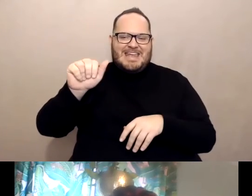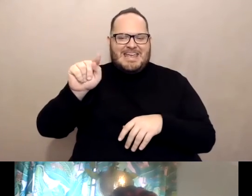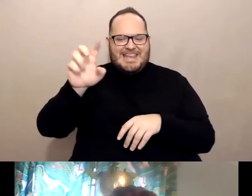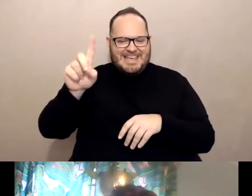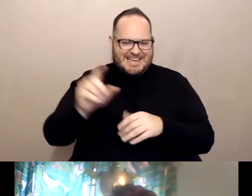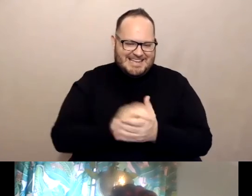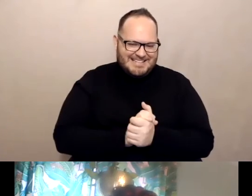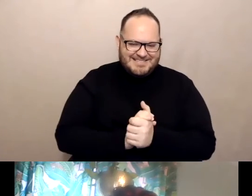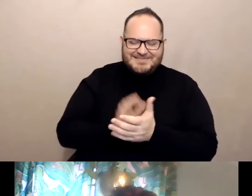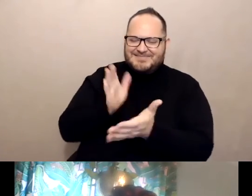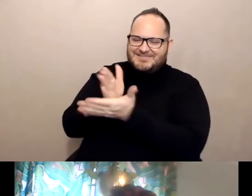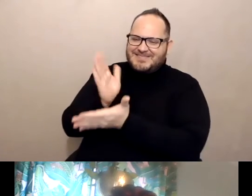All right, Sascha. Nice.